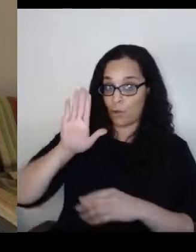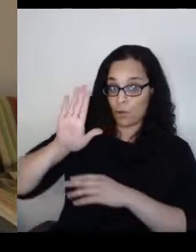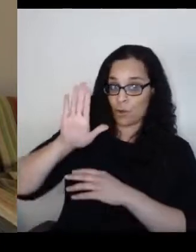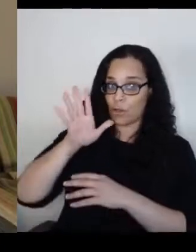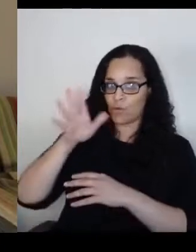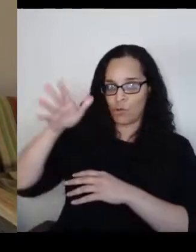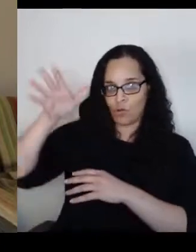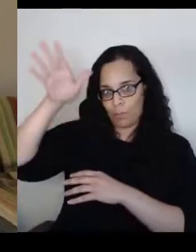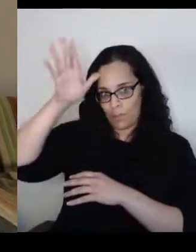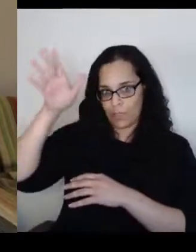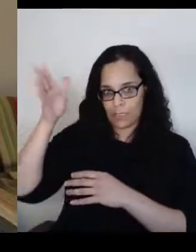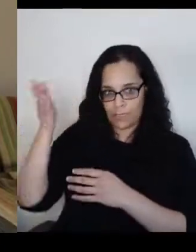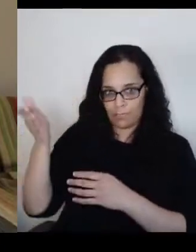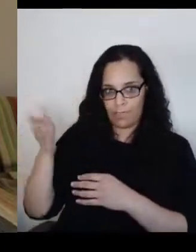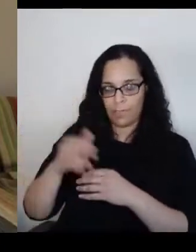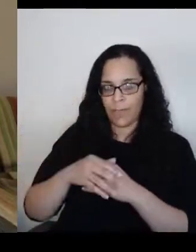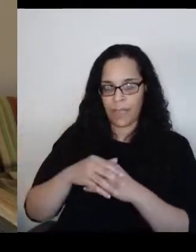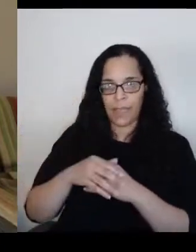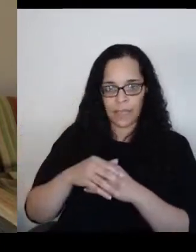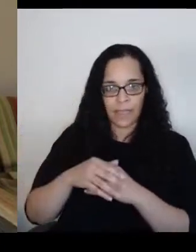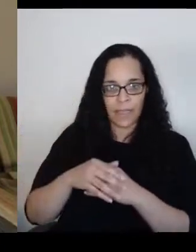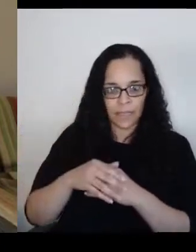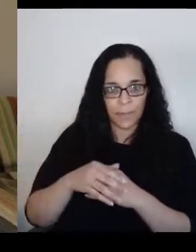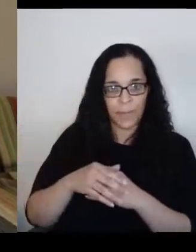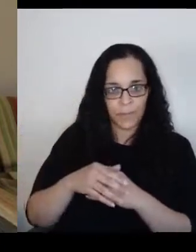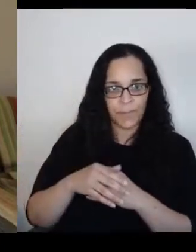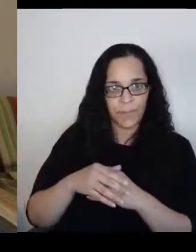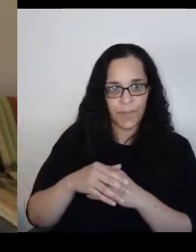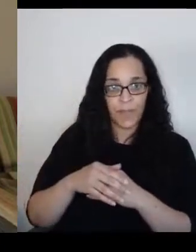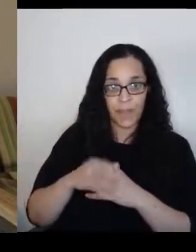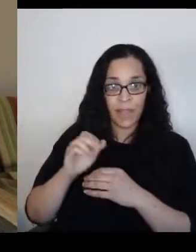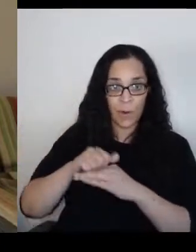were eventually sent to Auschwitz